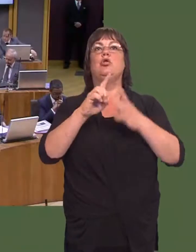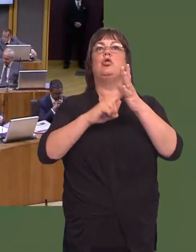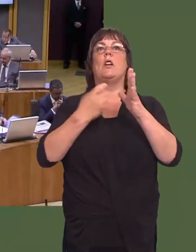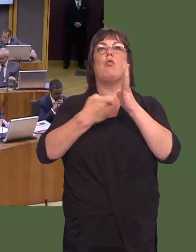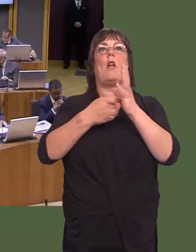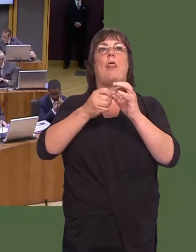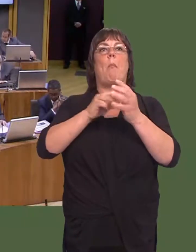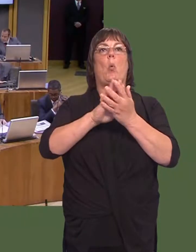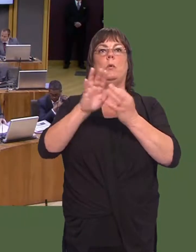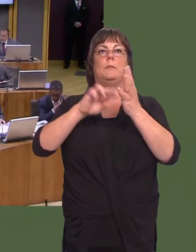Jenny Rathbone: 1.